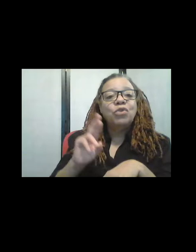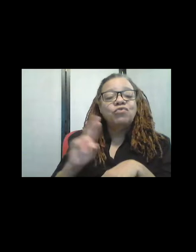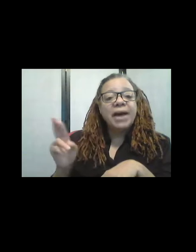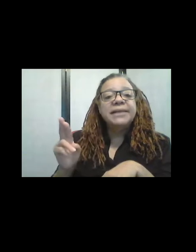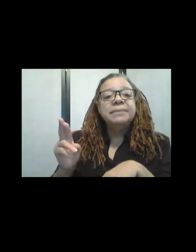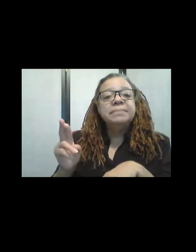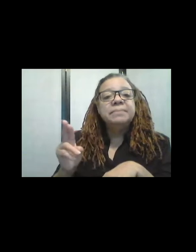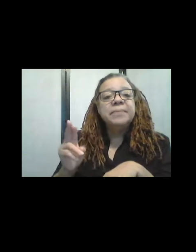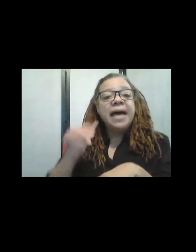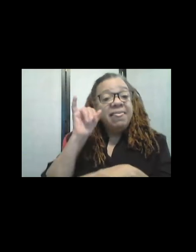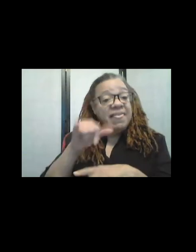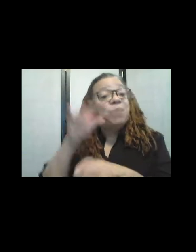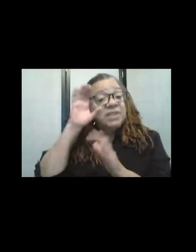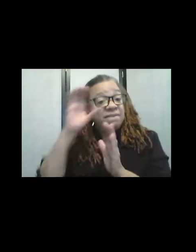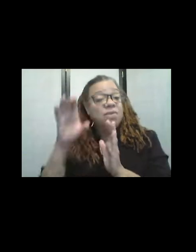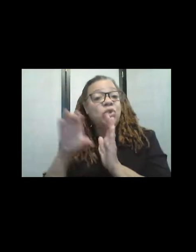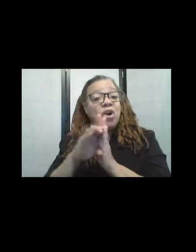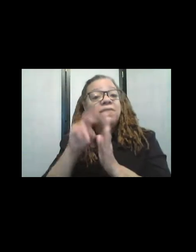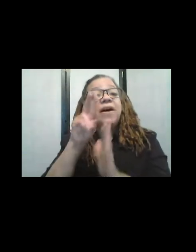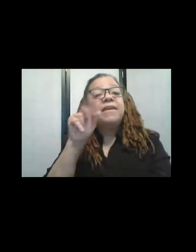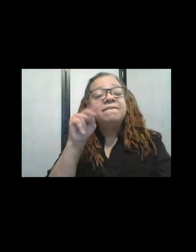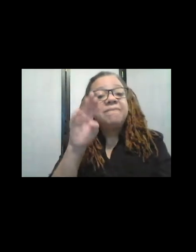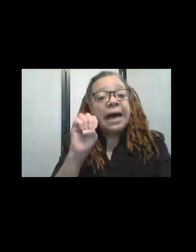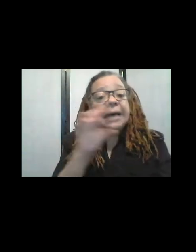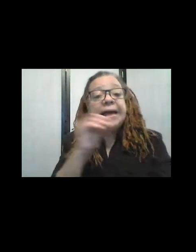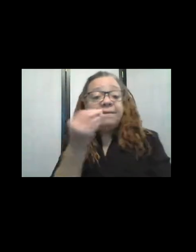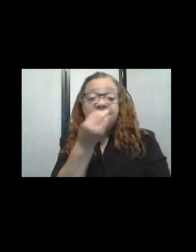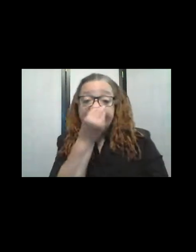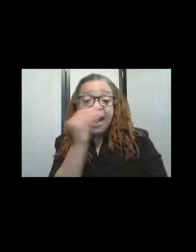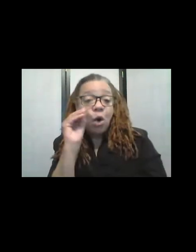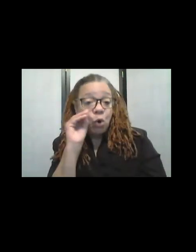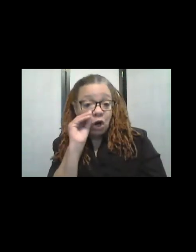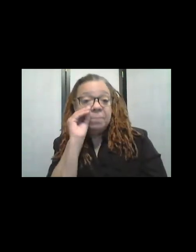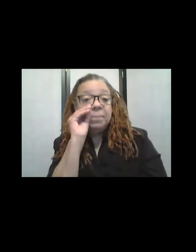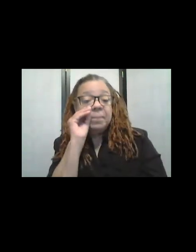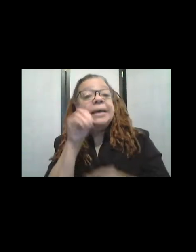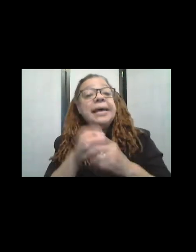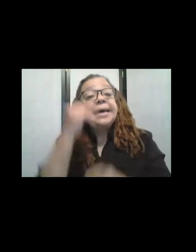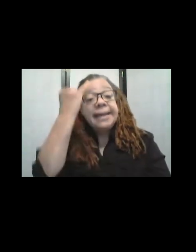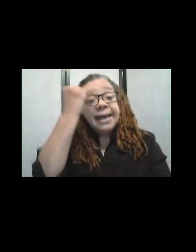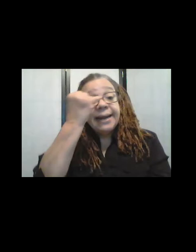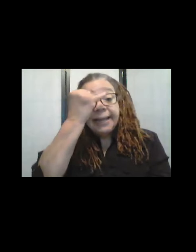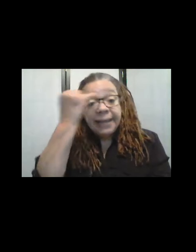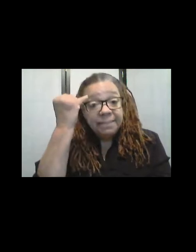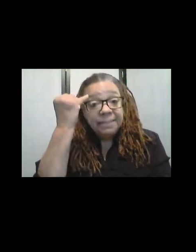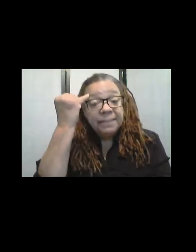a photograph of a vine and flower taken in Italy. And I sort of, um,